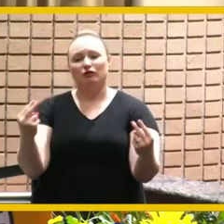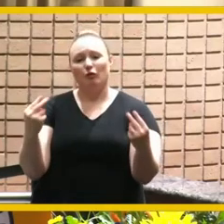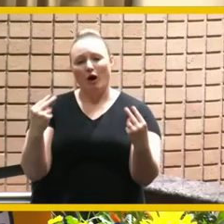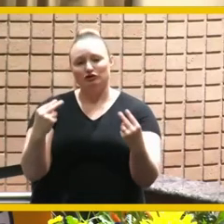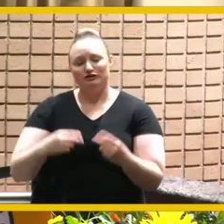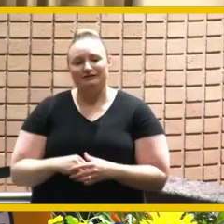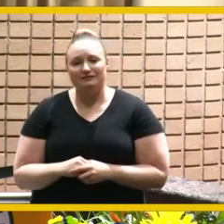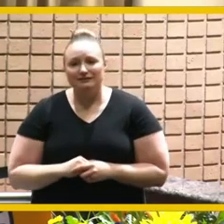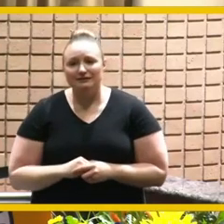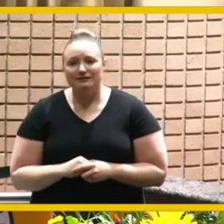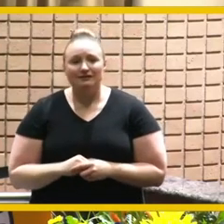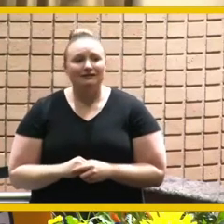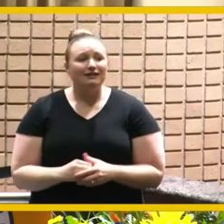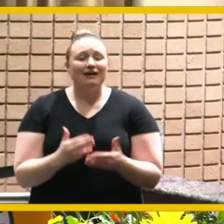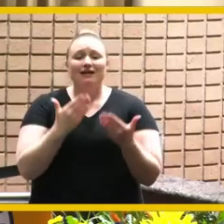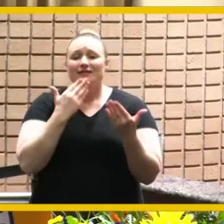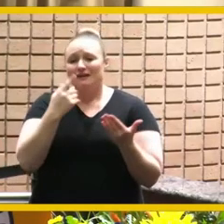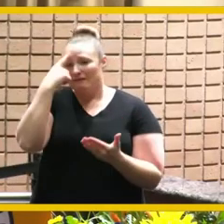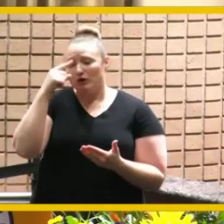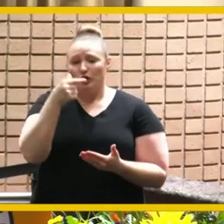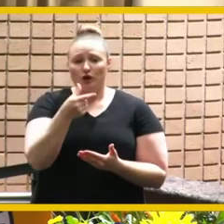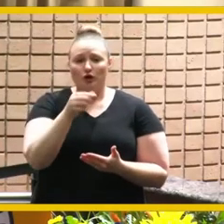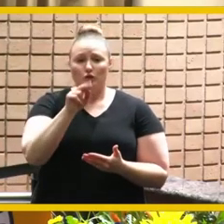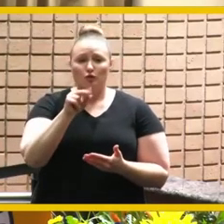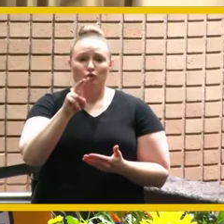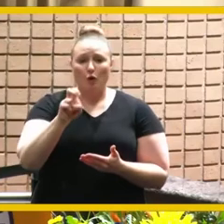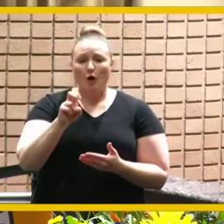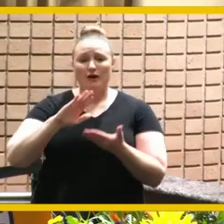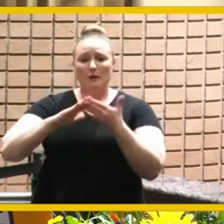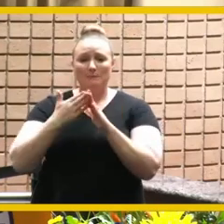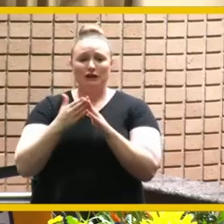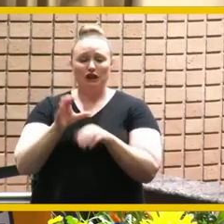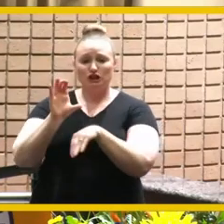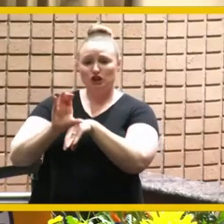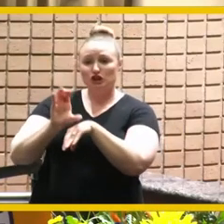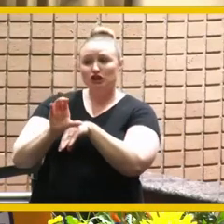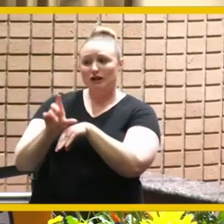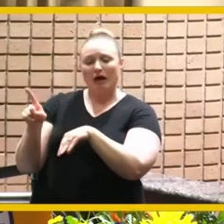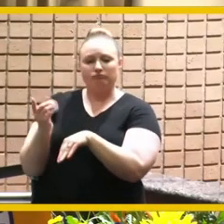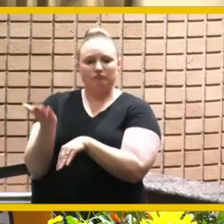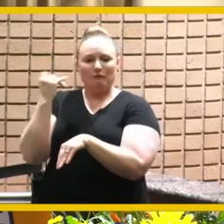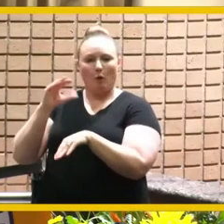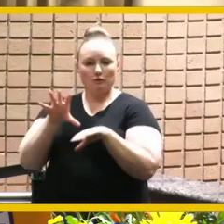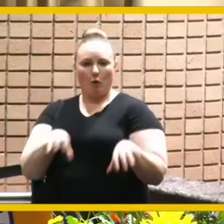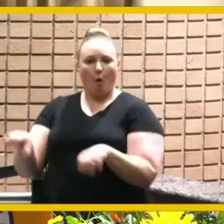thank you to the grove community church that was going to host this and for tilden coyle for